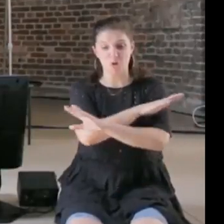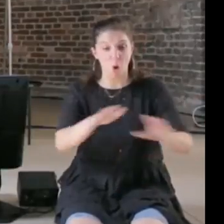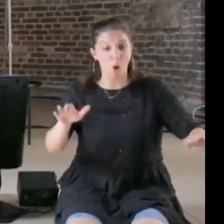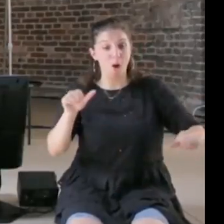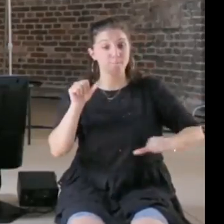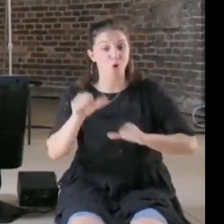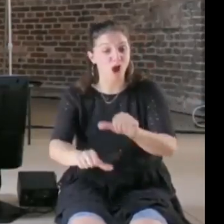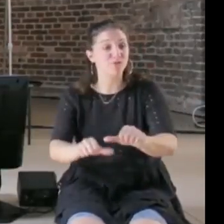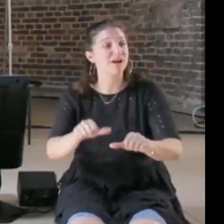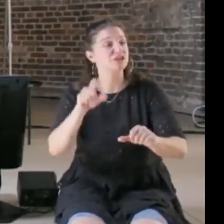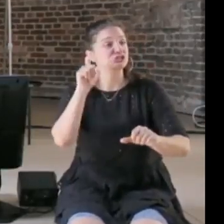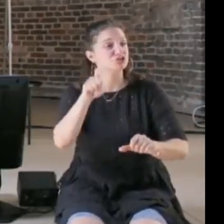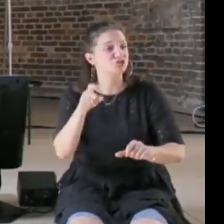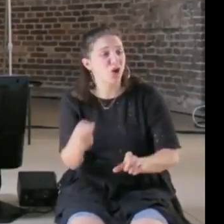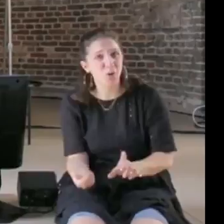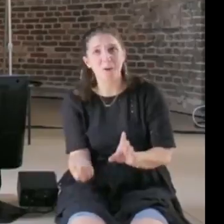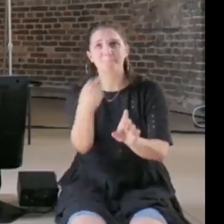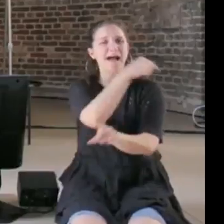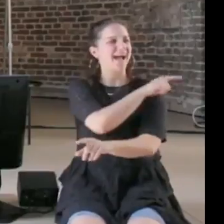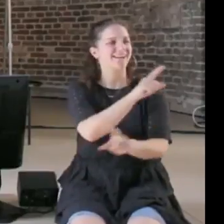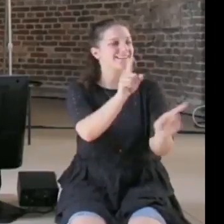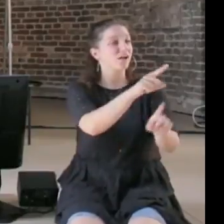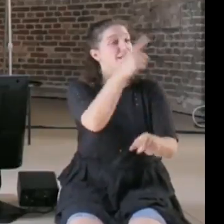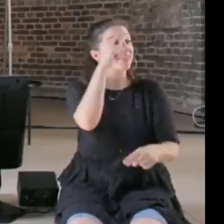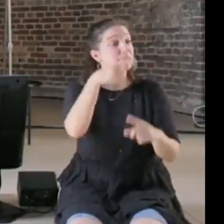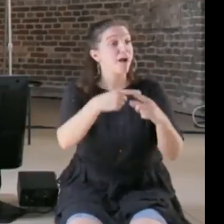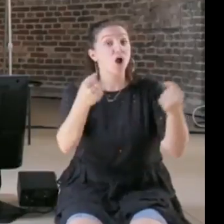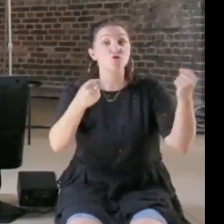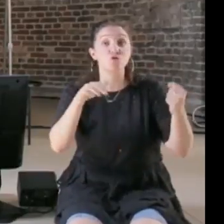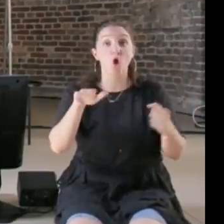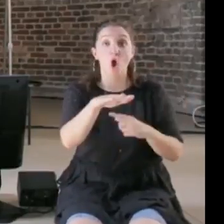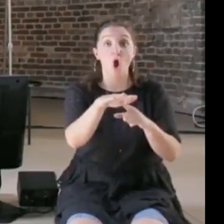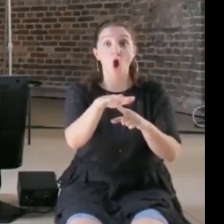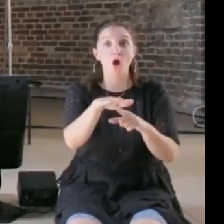for example if you look at the car, I think it took like 30 years before they had seat